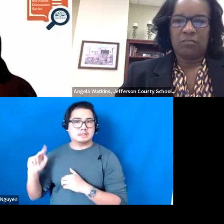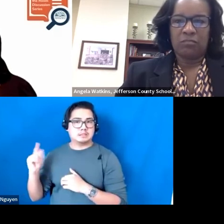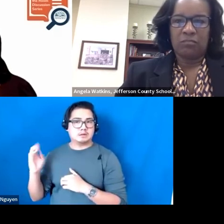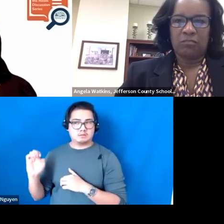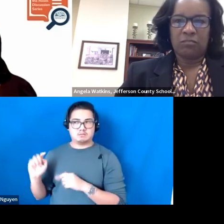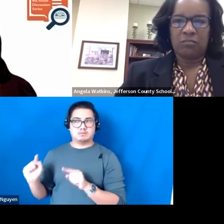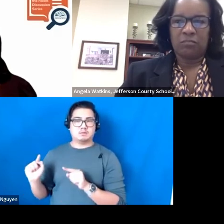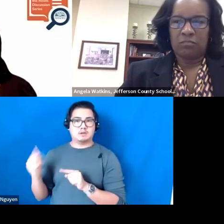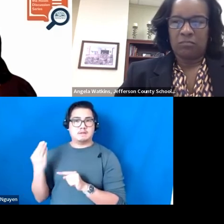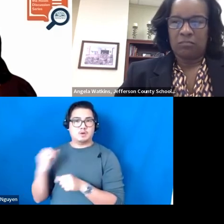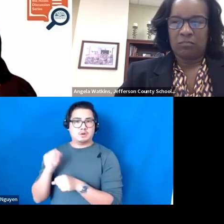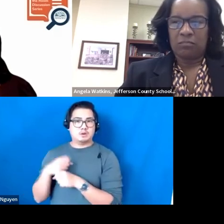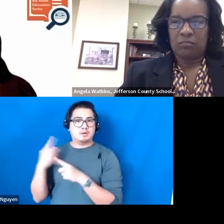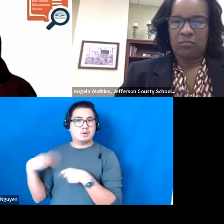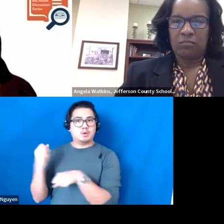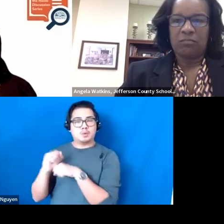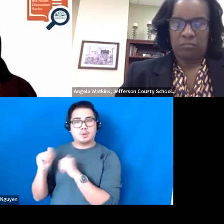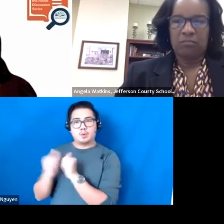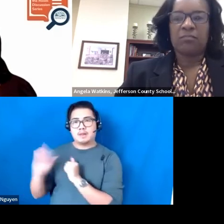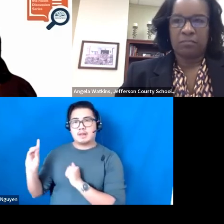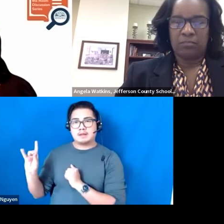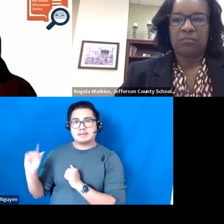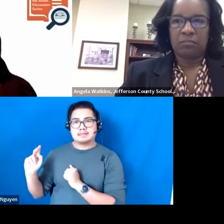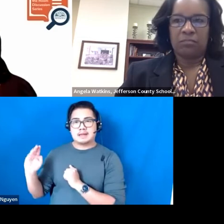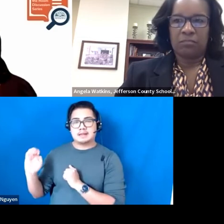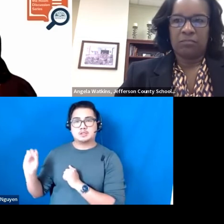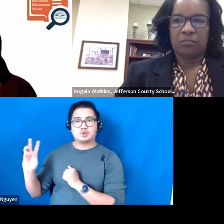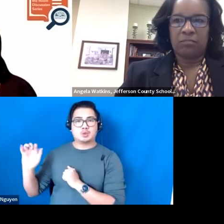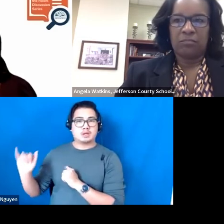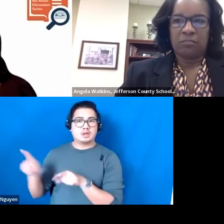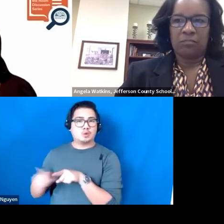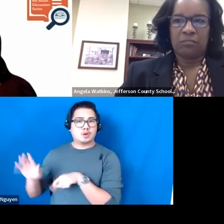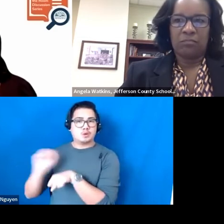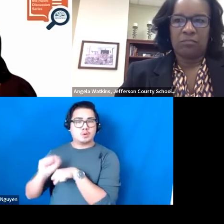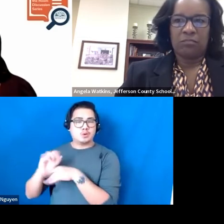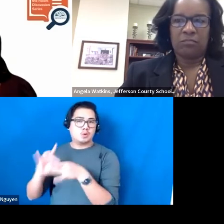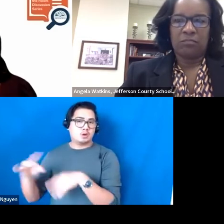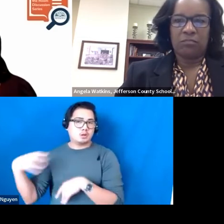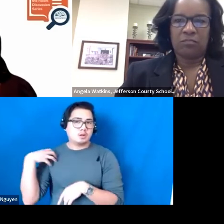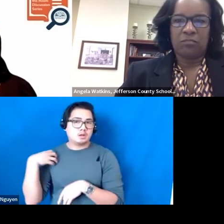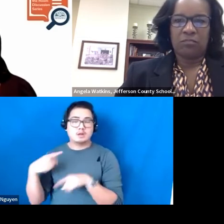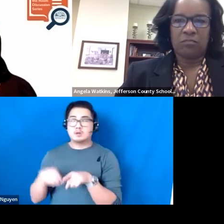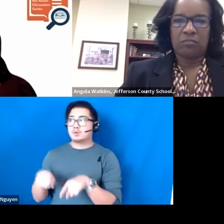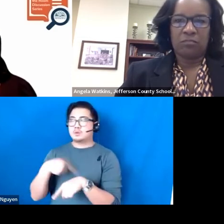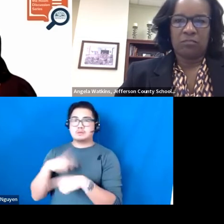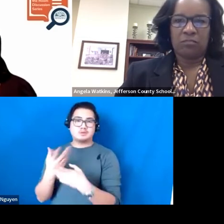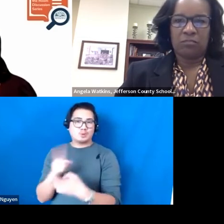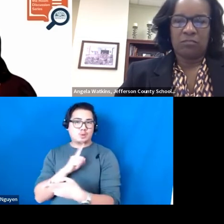over the past couple of years with Diane Sweeney and the work that she holds with coaching. And we all share in the books that she is reading.